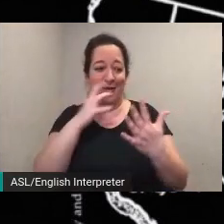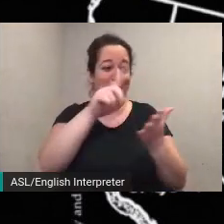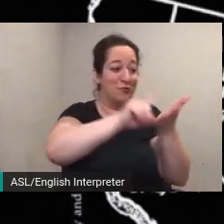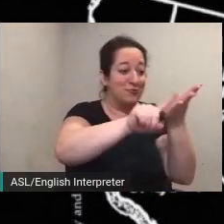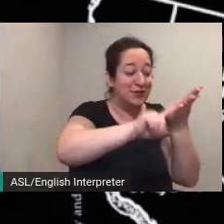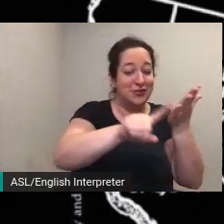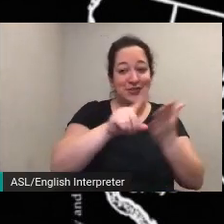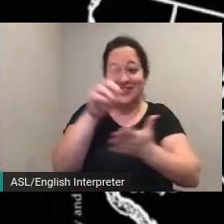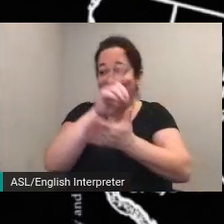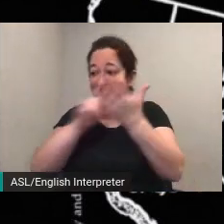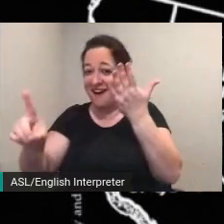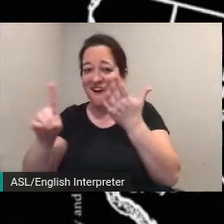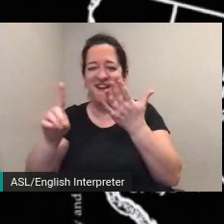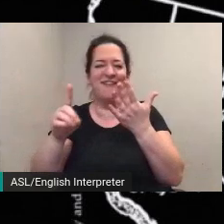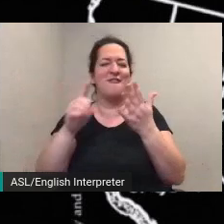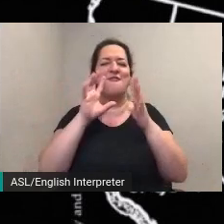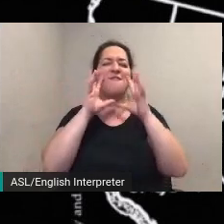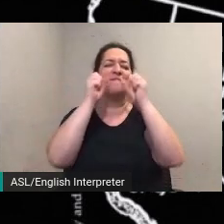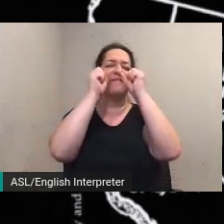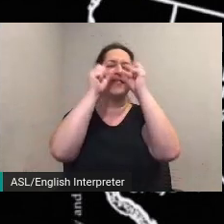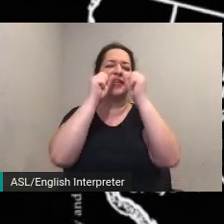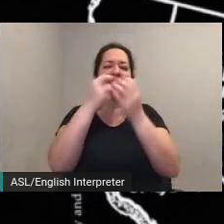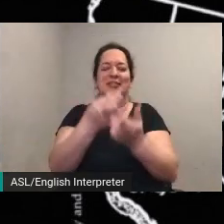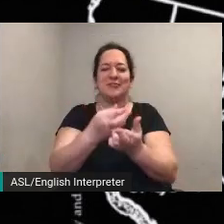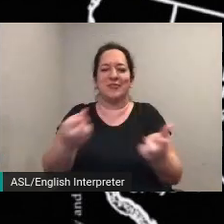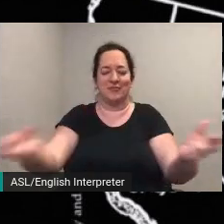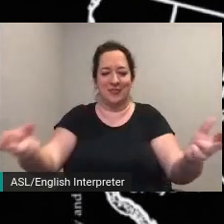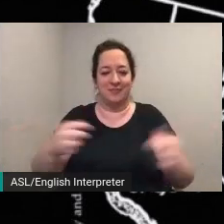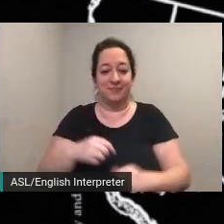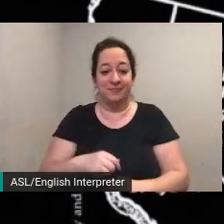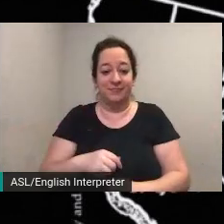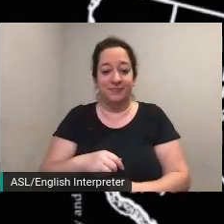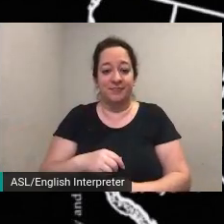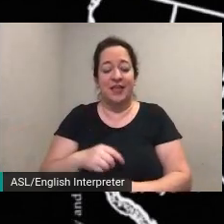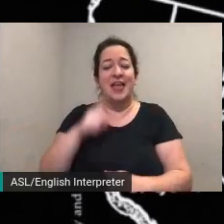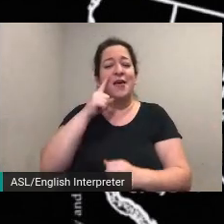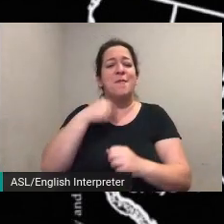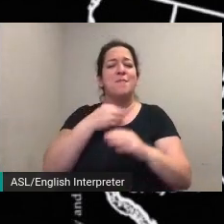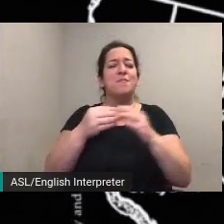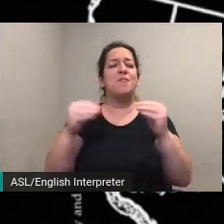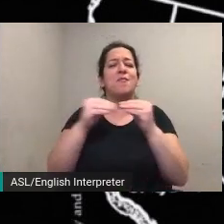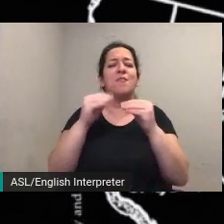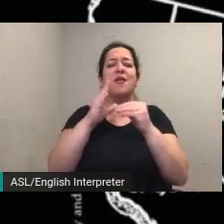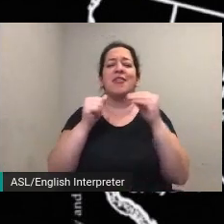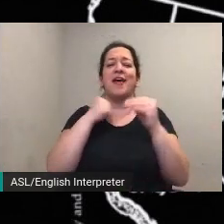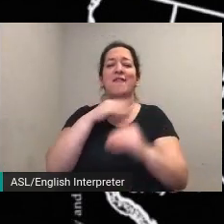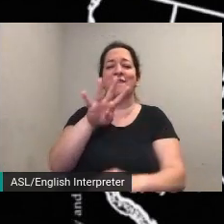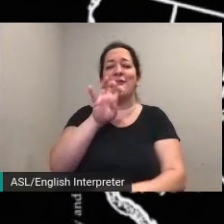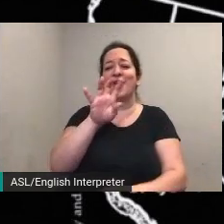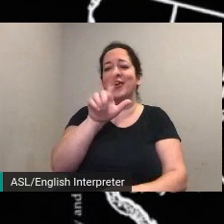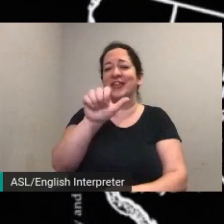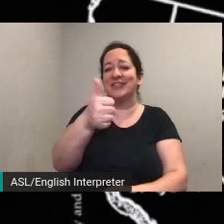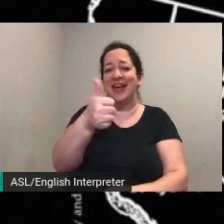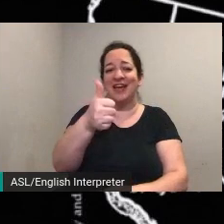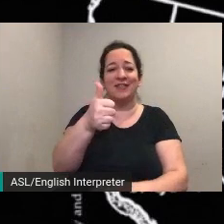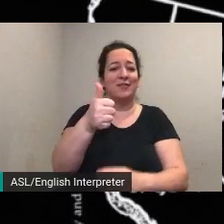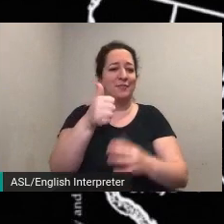resource through our btu priority more than 410 partnerships strong towson university is bringing positive